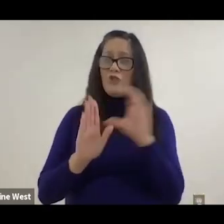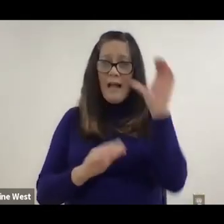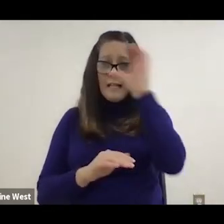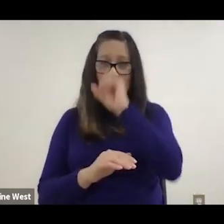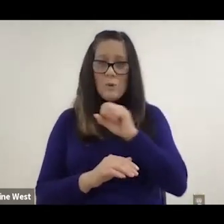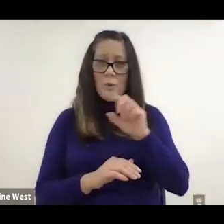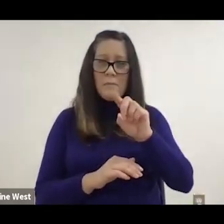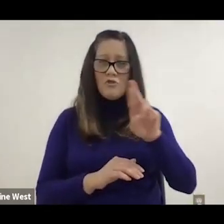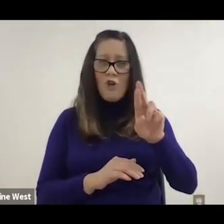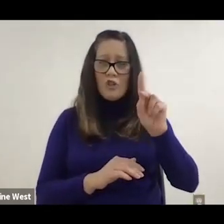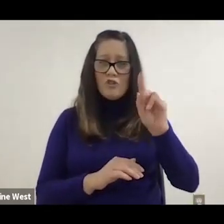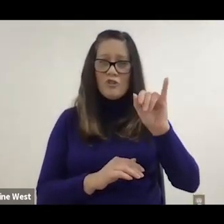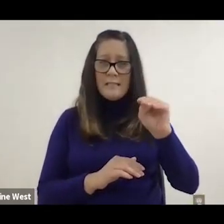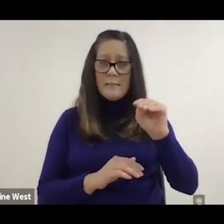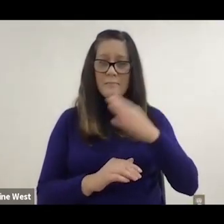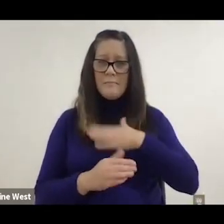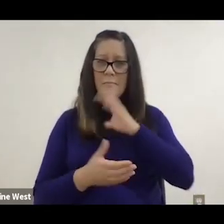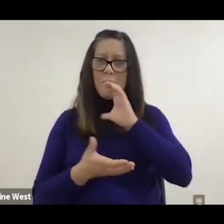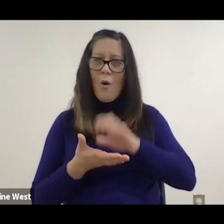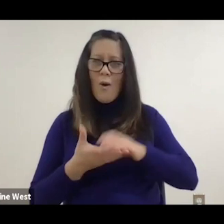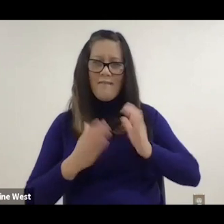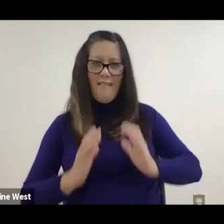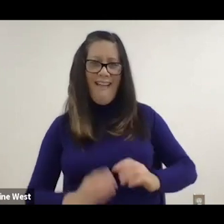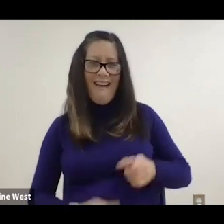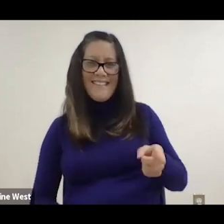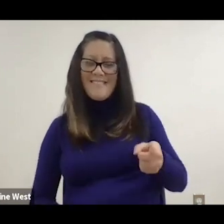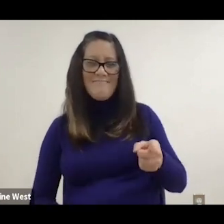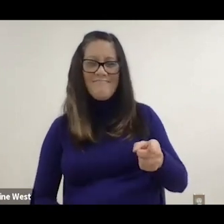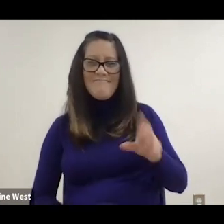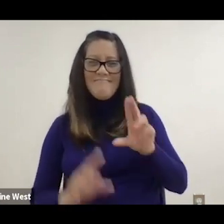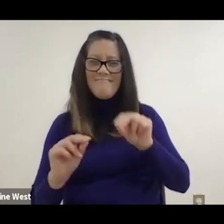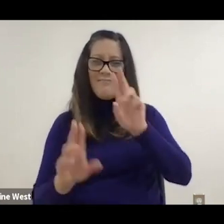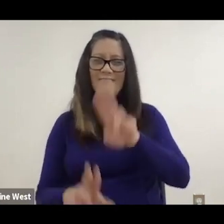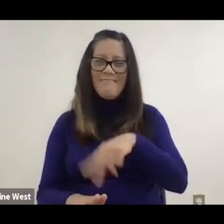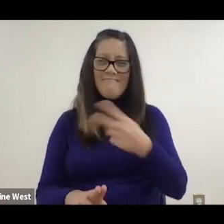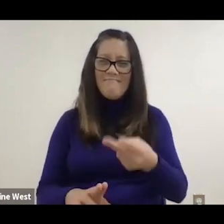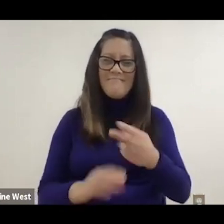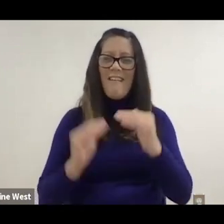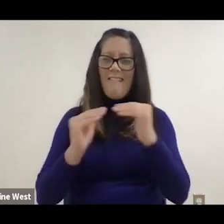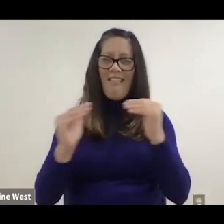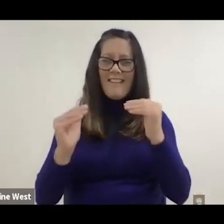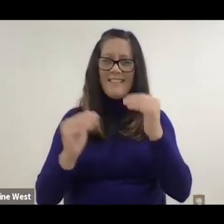Kim is actually Rosie's client. But she was. He's actually was, he's colleague.